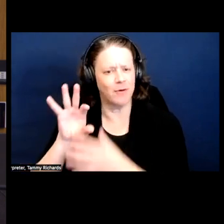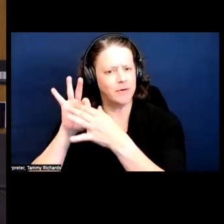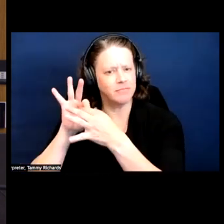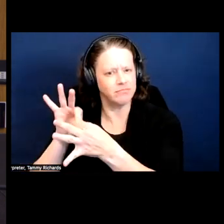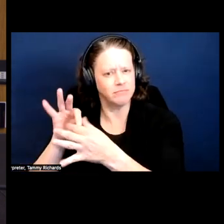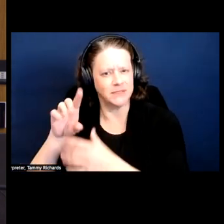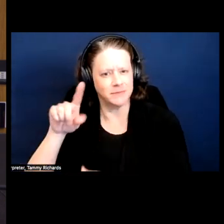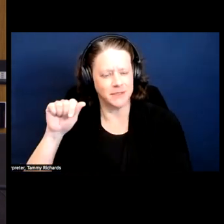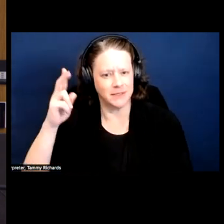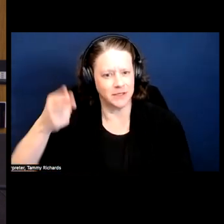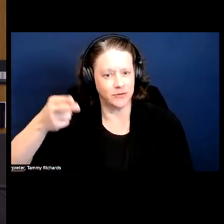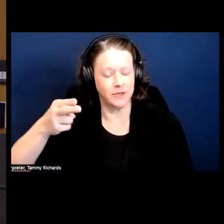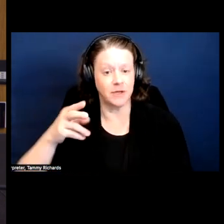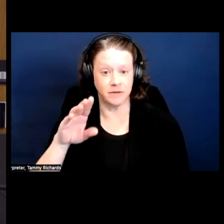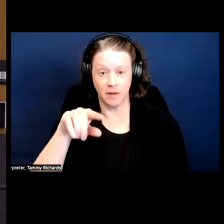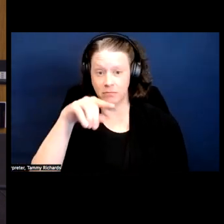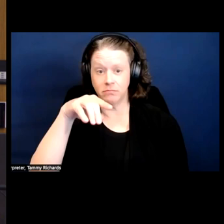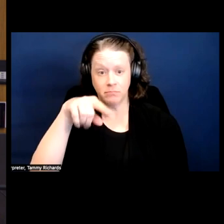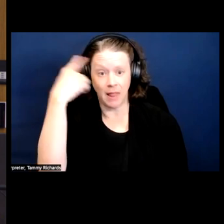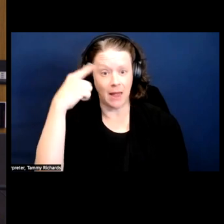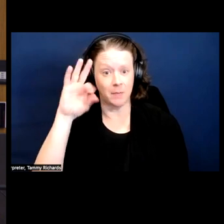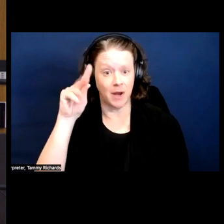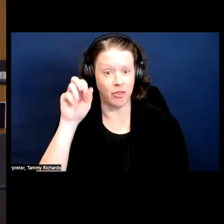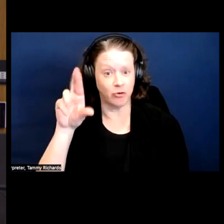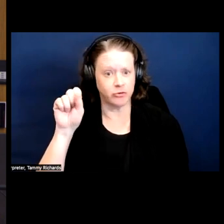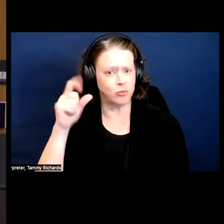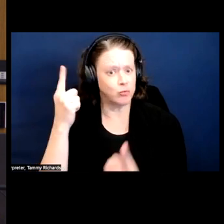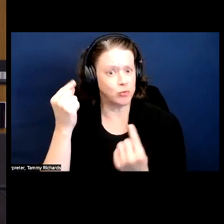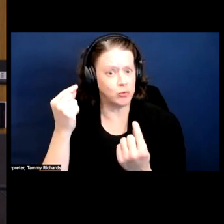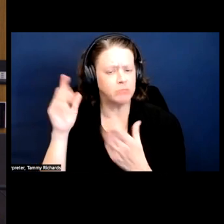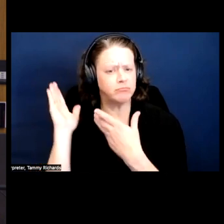history was that the Black Panthers brought food, which is cool, that's cool.